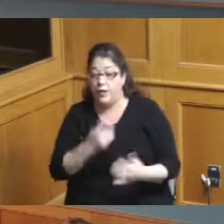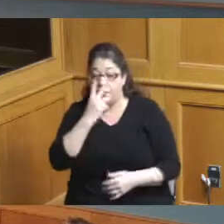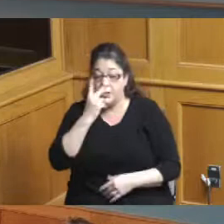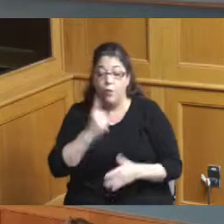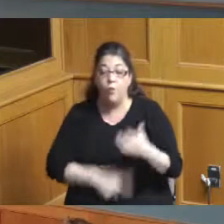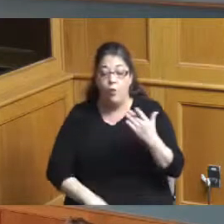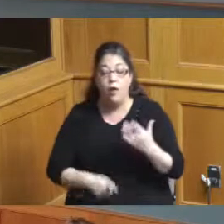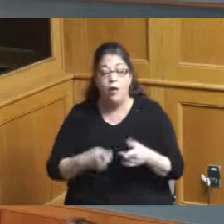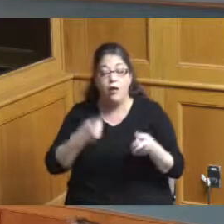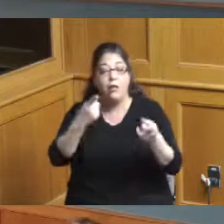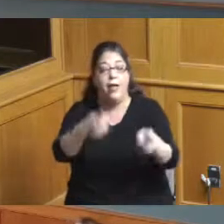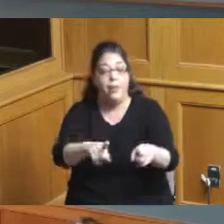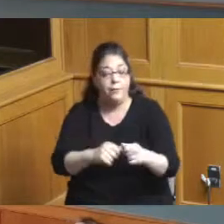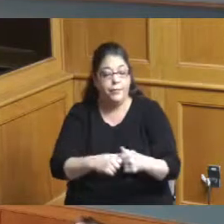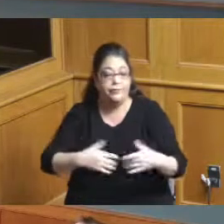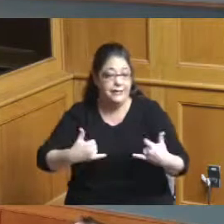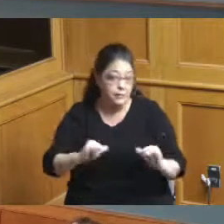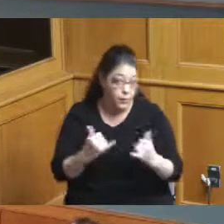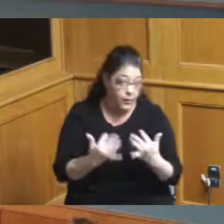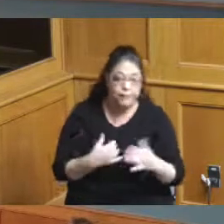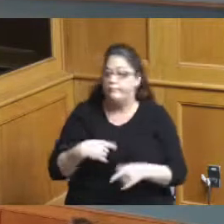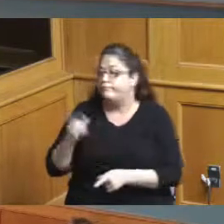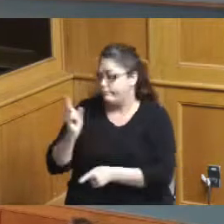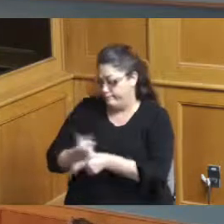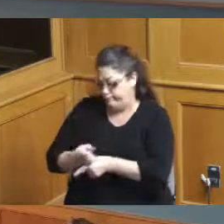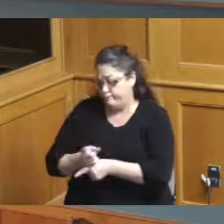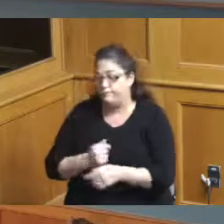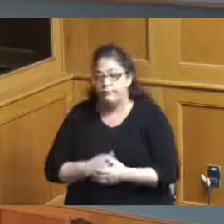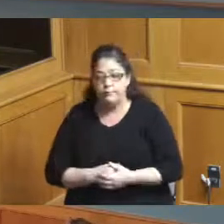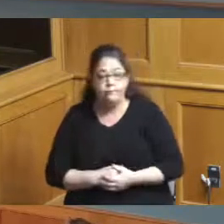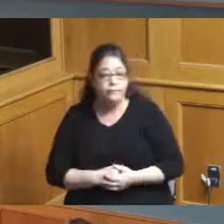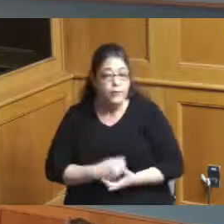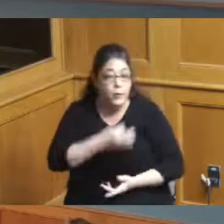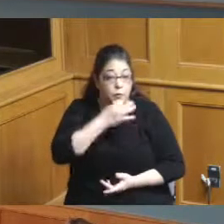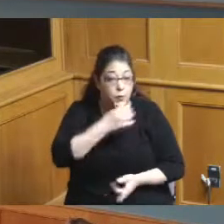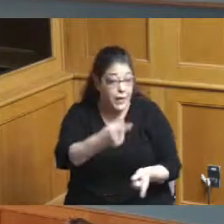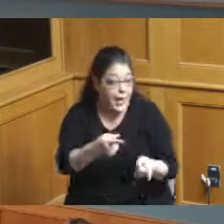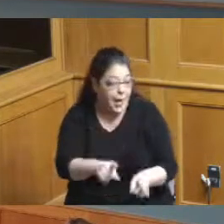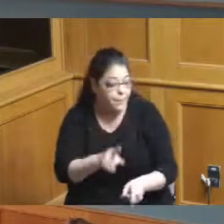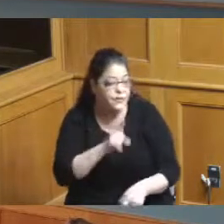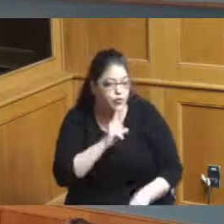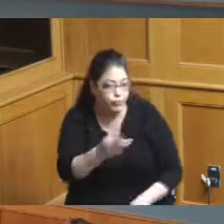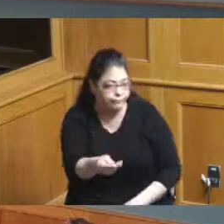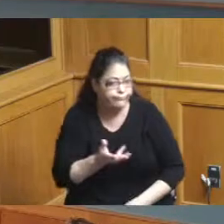to happen correct so and as soon as something happens I'm sure we'll be informed of that